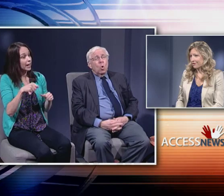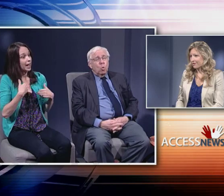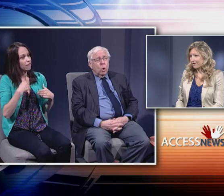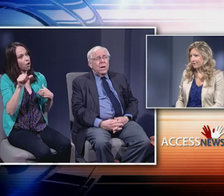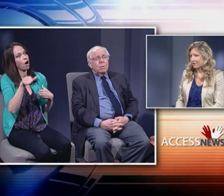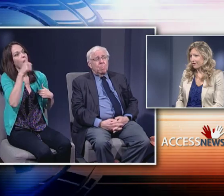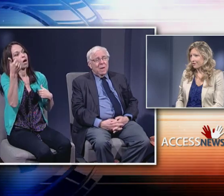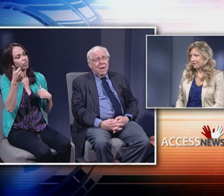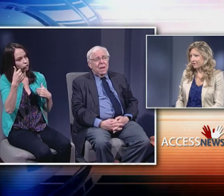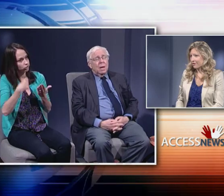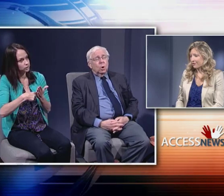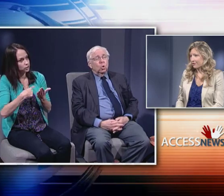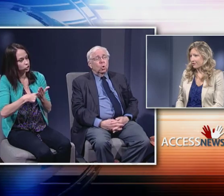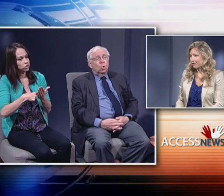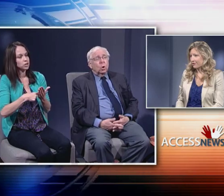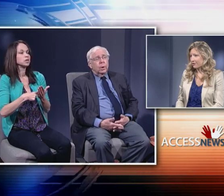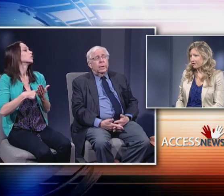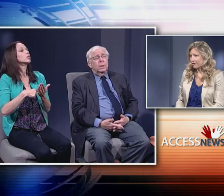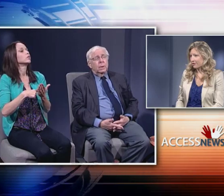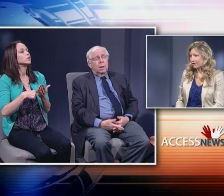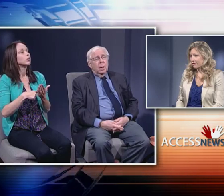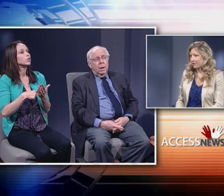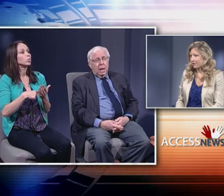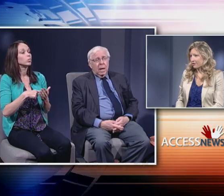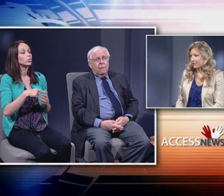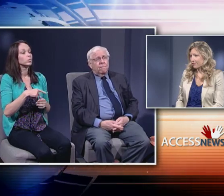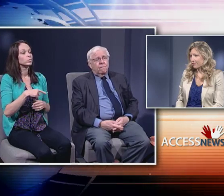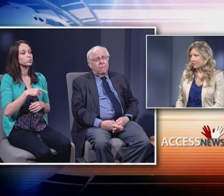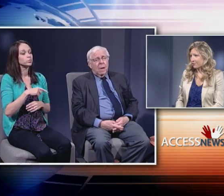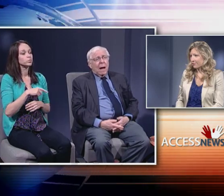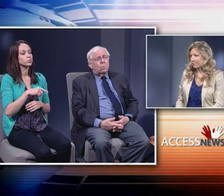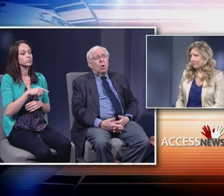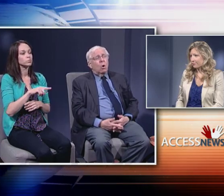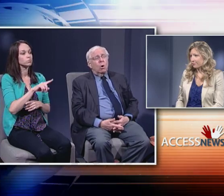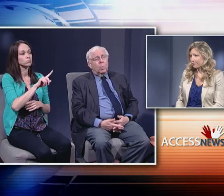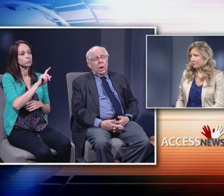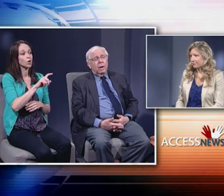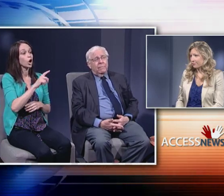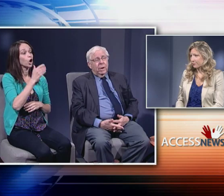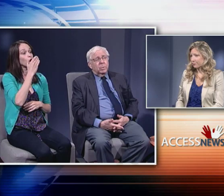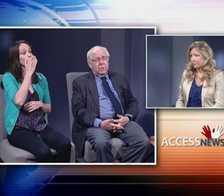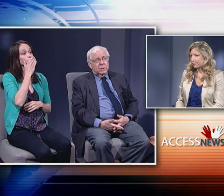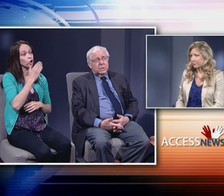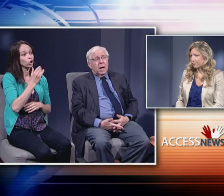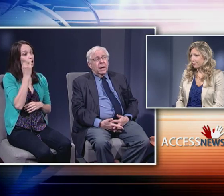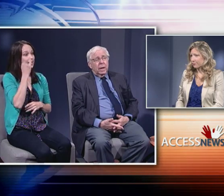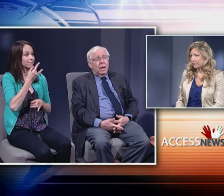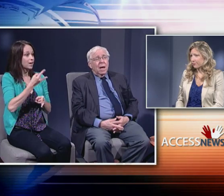Would it be good if alcohol were not available in the society?